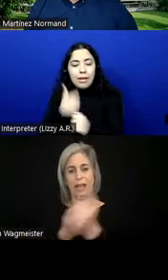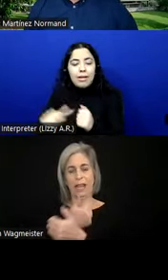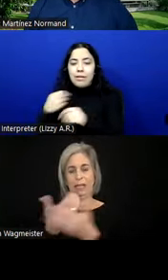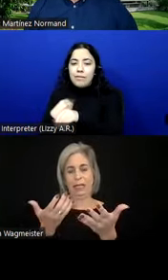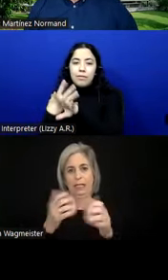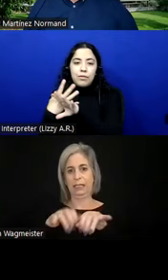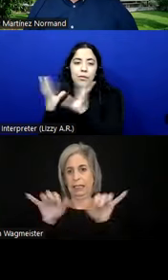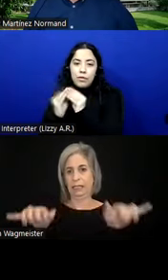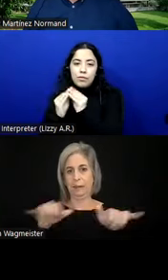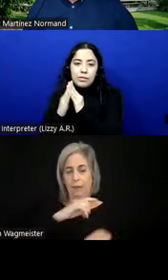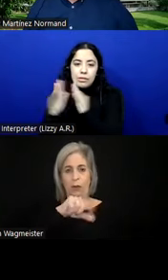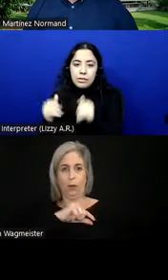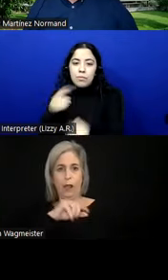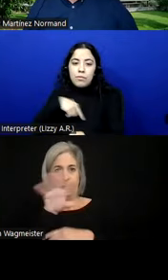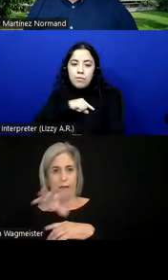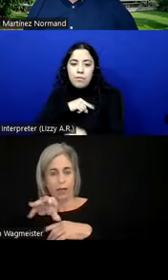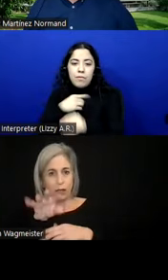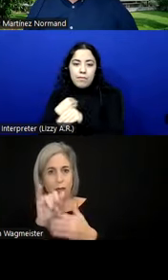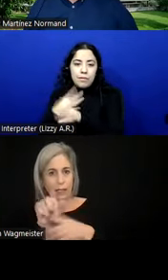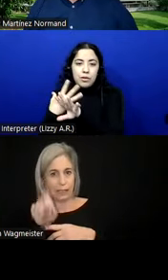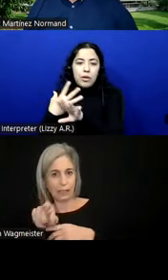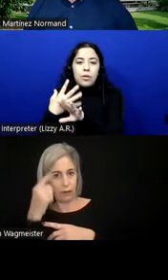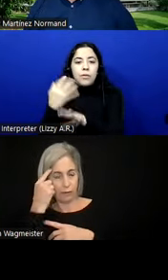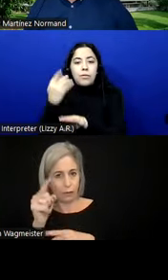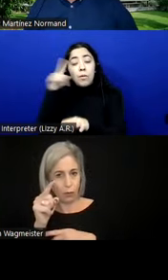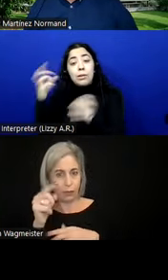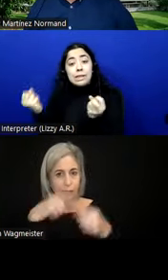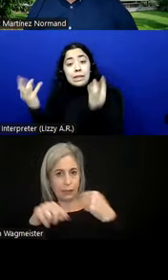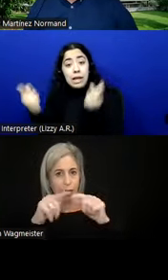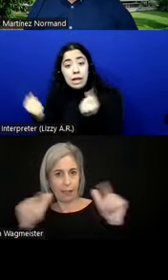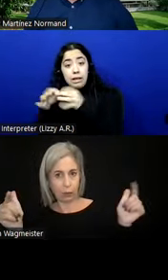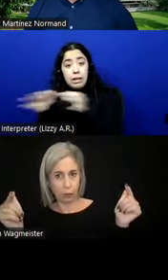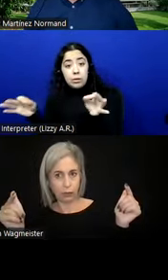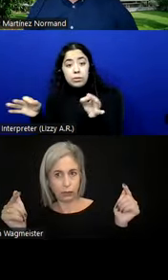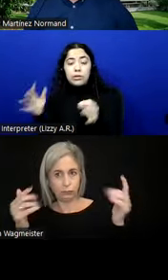the quality of video that is necessary for sign language and lip reading. So